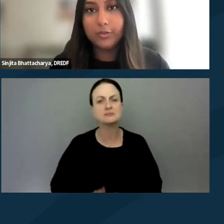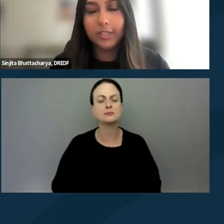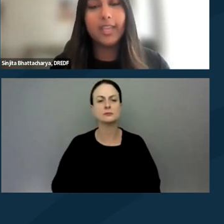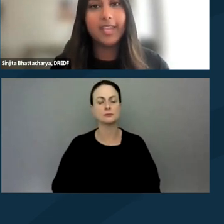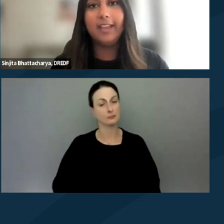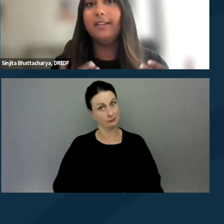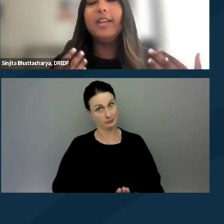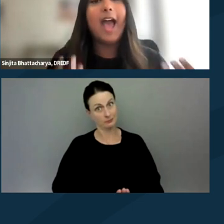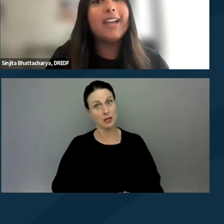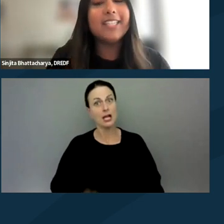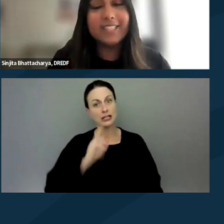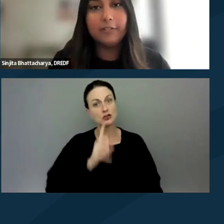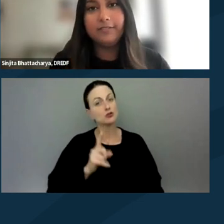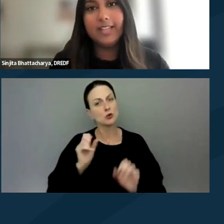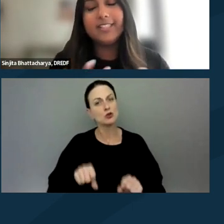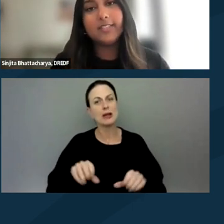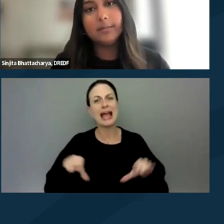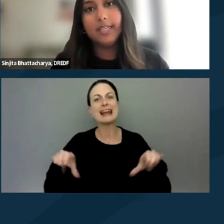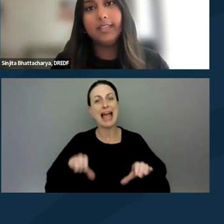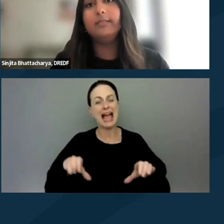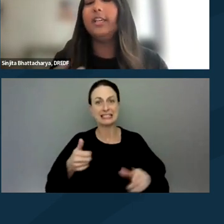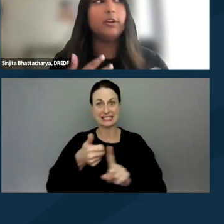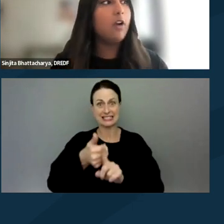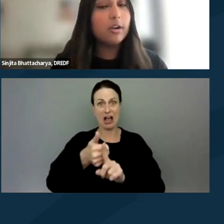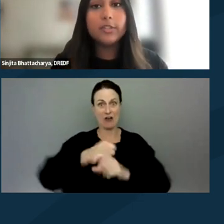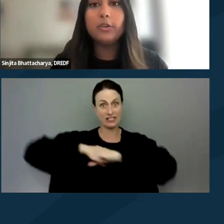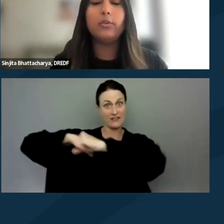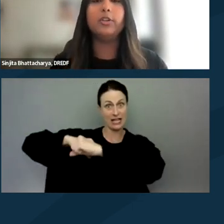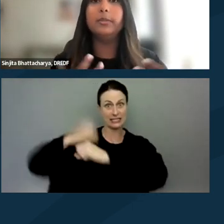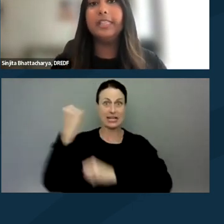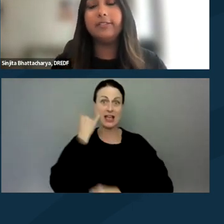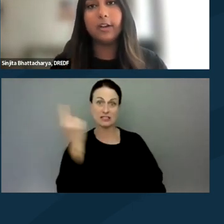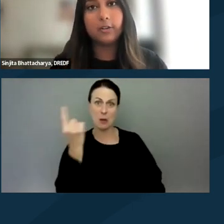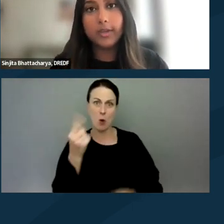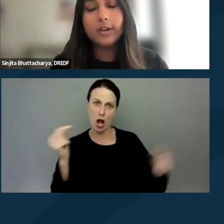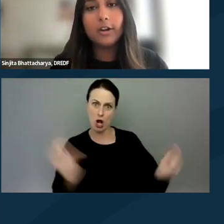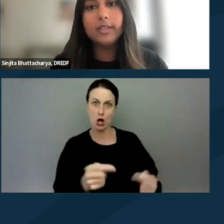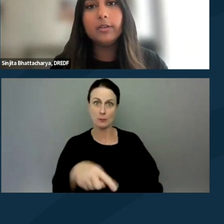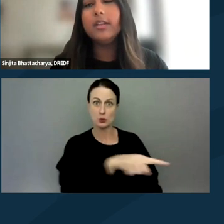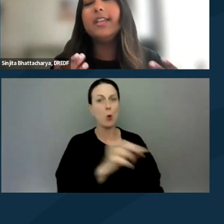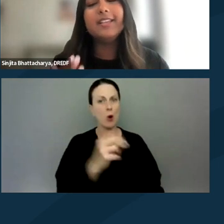that you can act in self-defense, if somebody either harms you or you believe they are going to harm you,